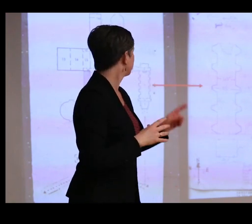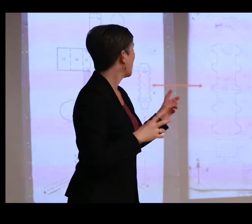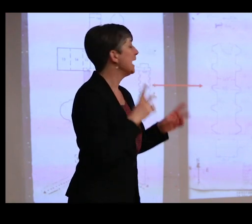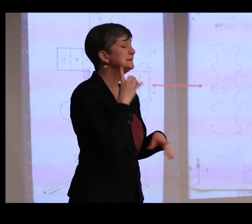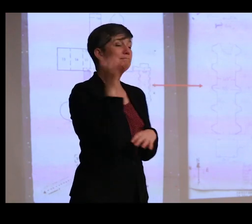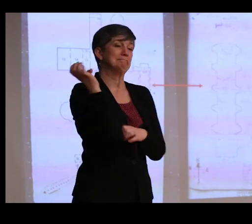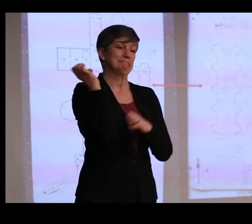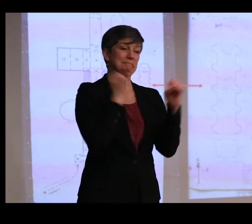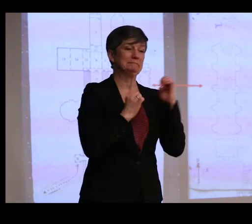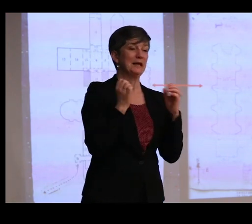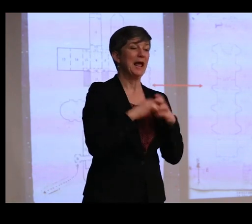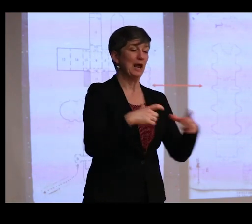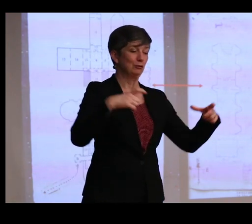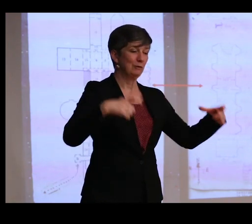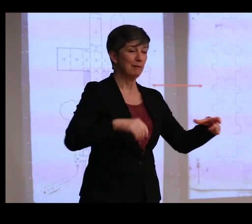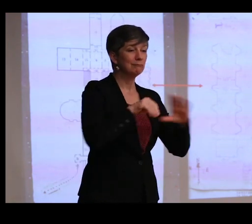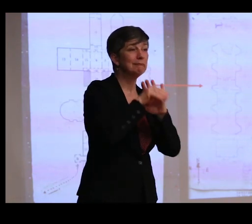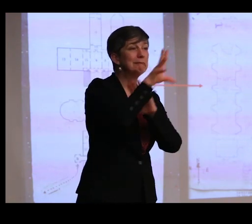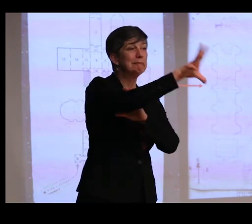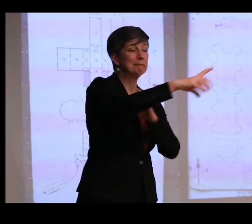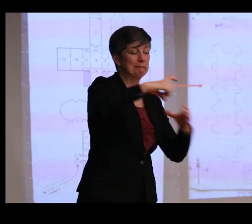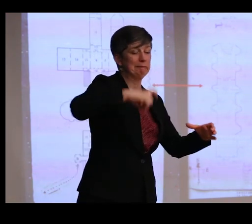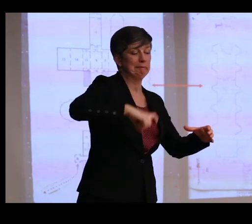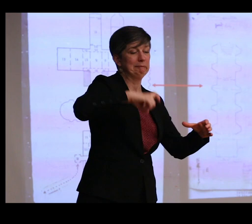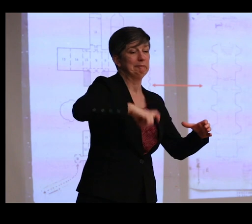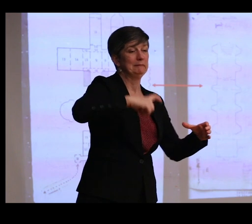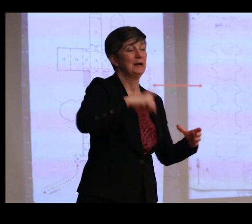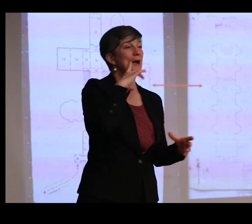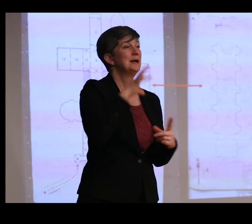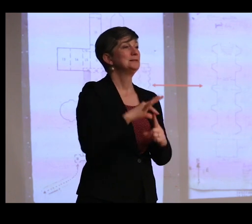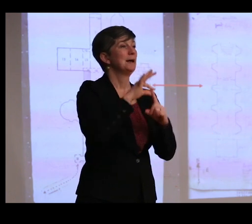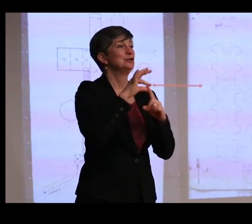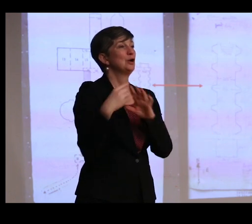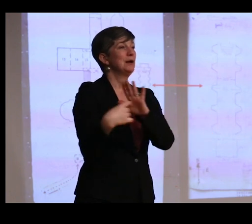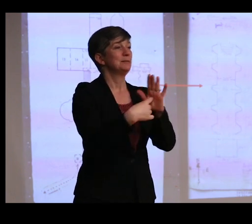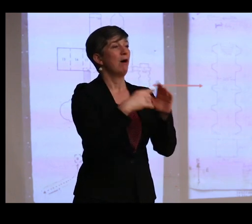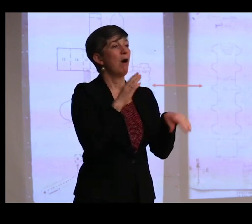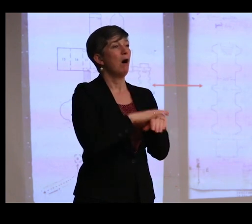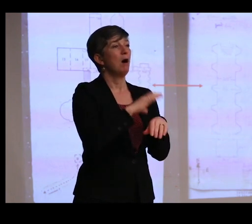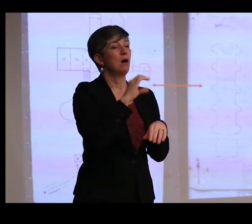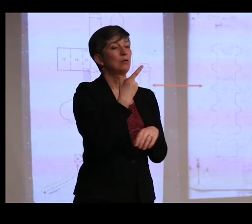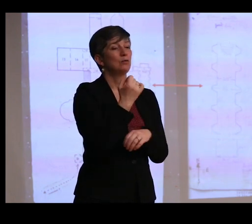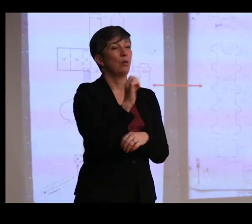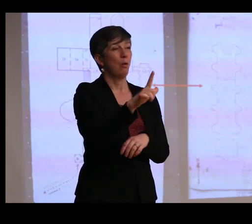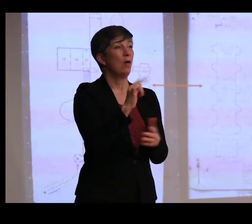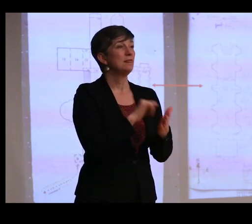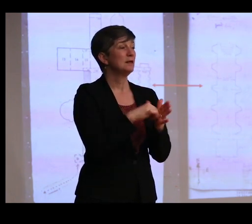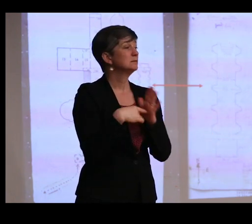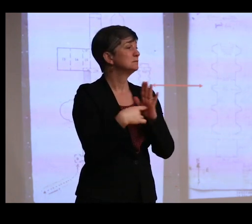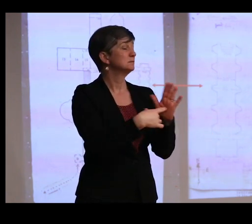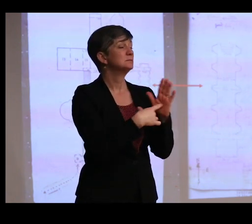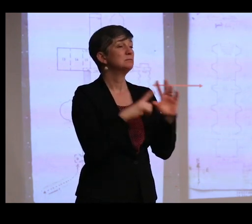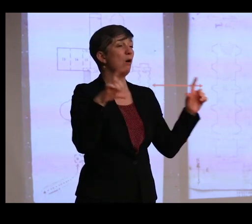a gramophone record was made in Tamil of the special exhibition on corals. This record was played to a small group of visitors